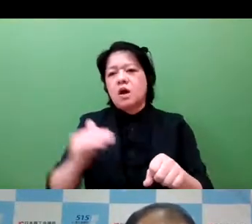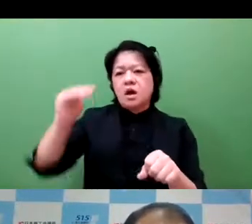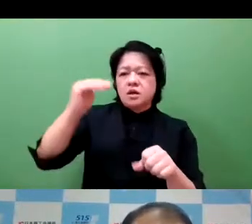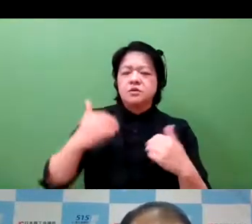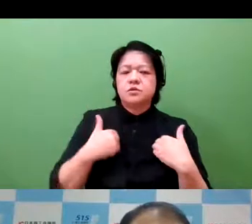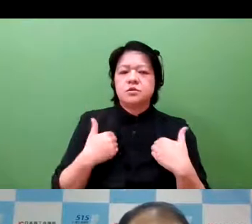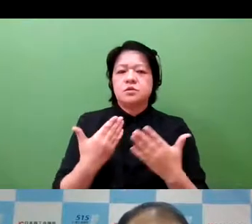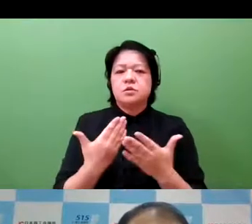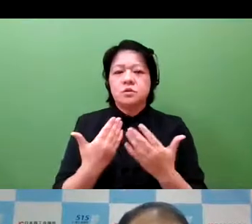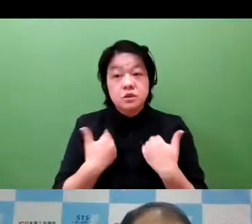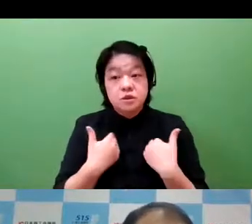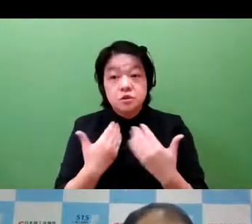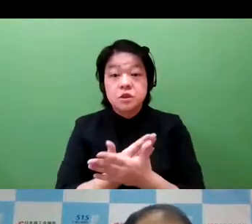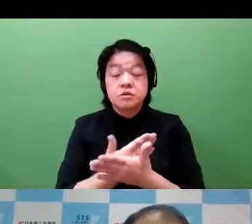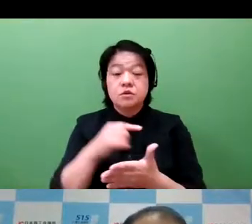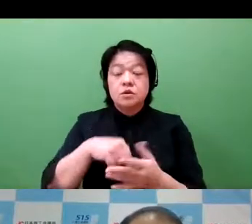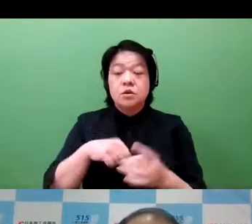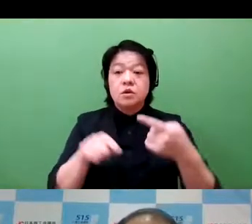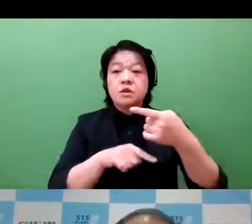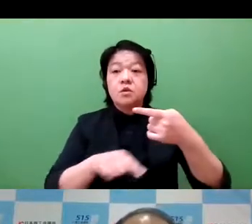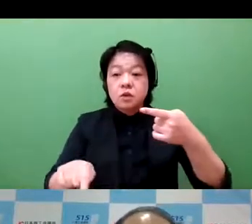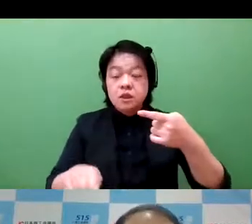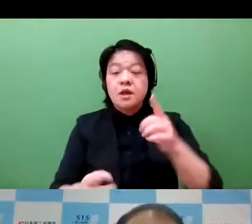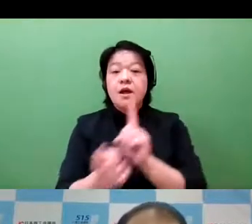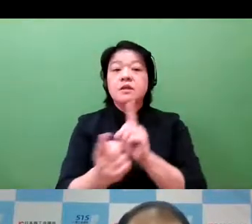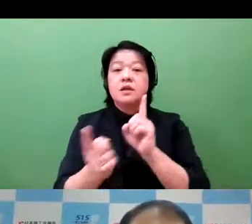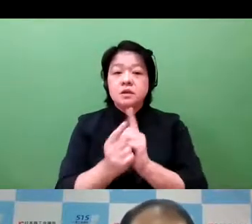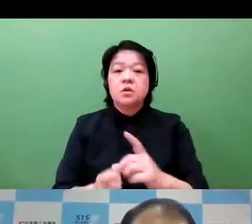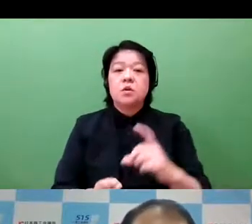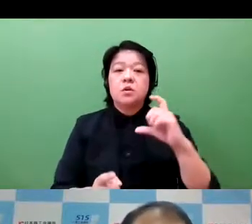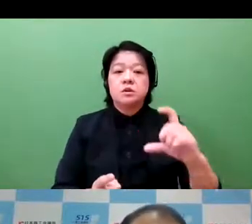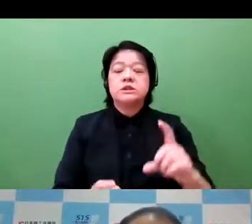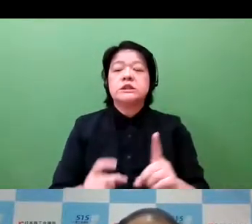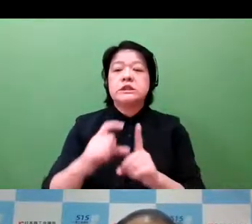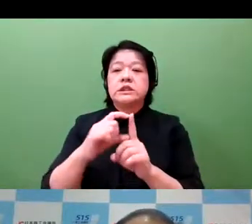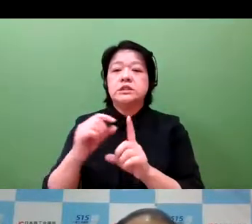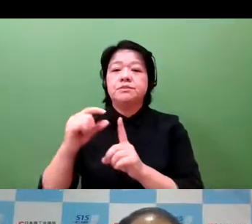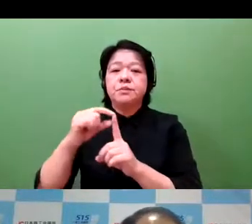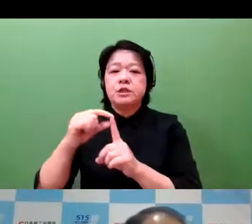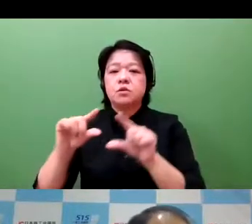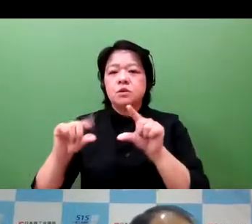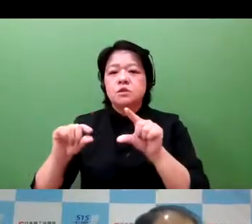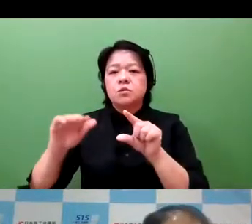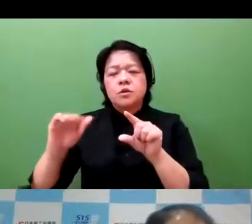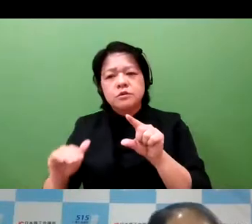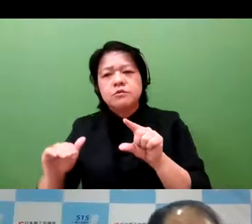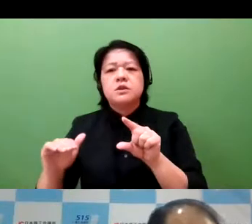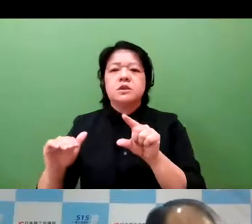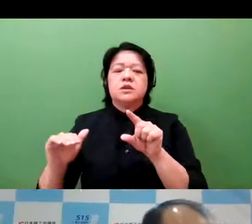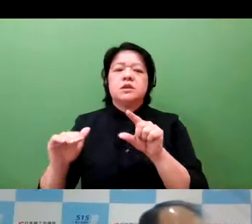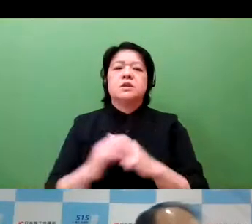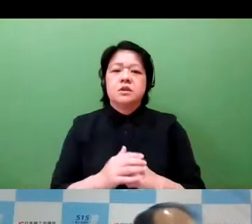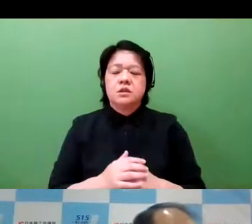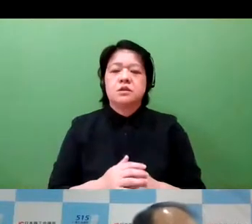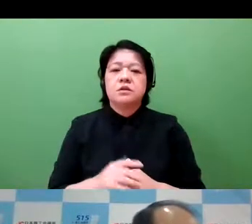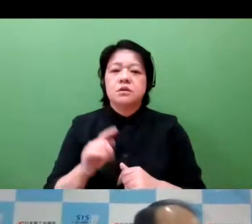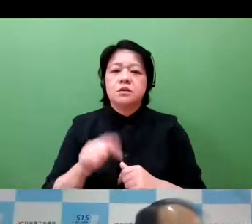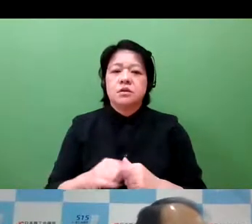on labor productivity. And the GDKP per capita is still very low. There's much to be wanted here in Japan.